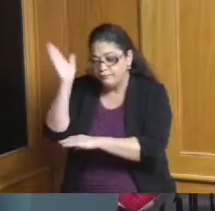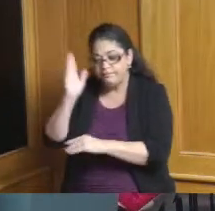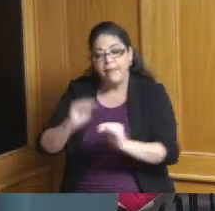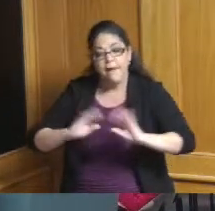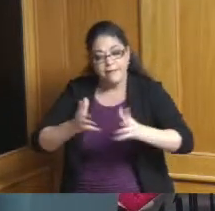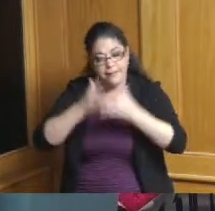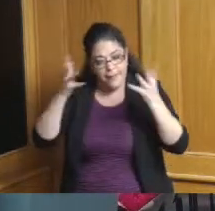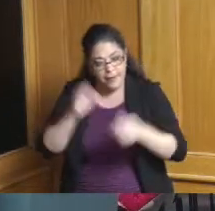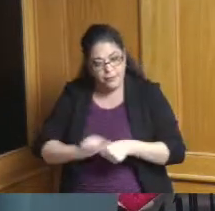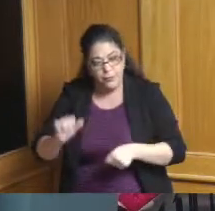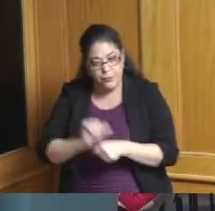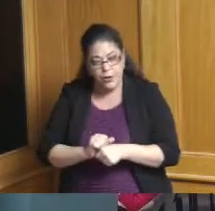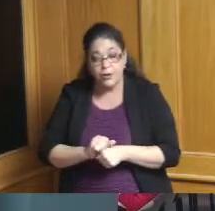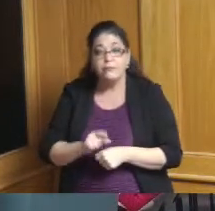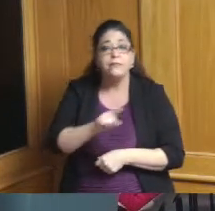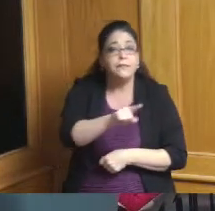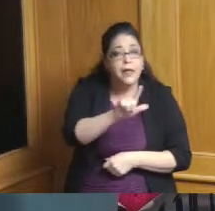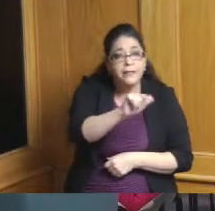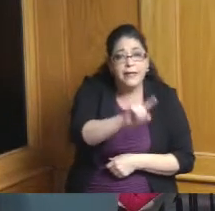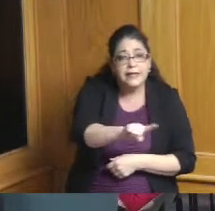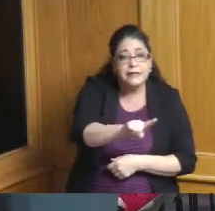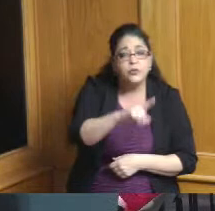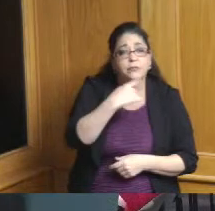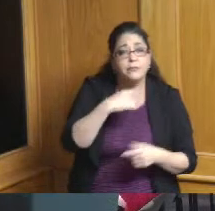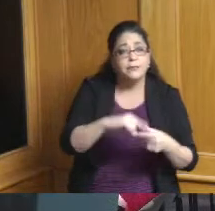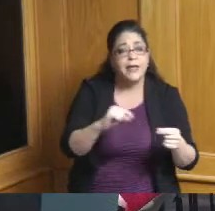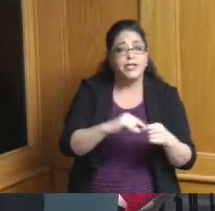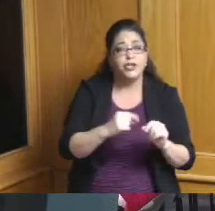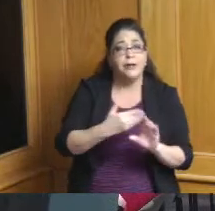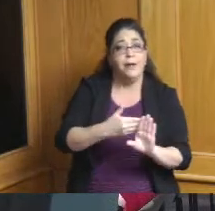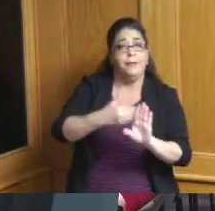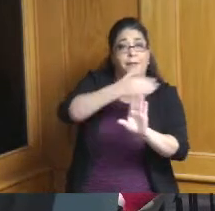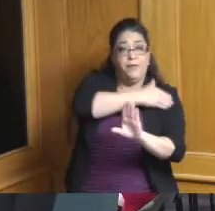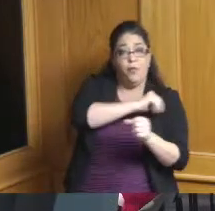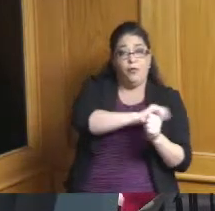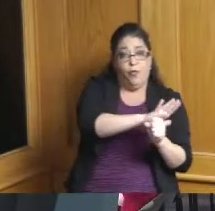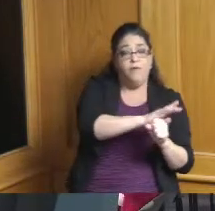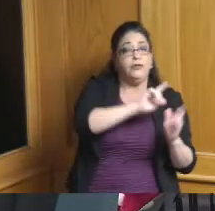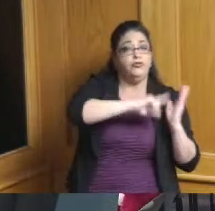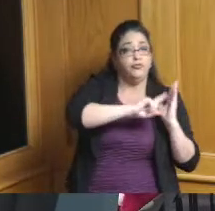Liz I think you said initially when you started this is a pre-Covid presentation